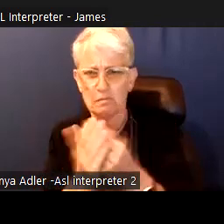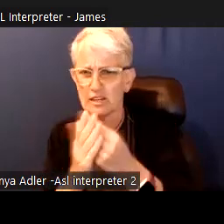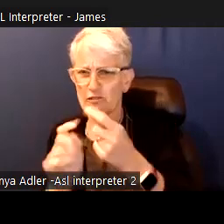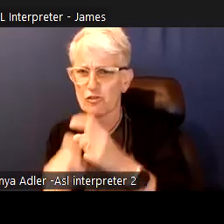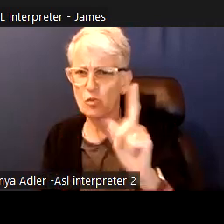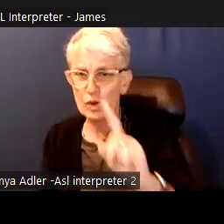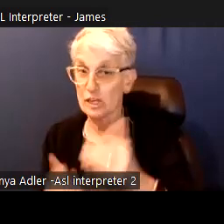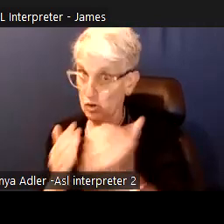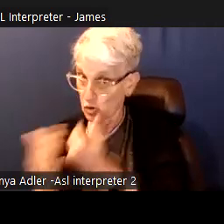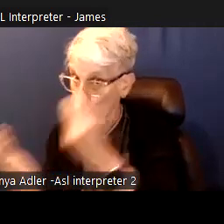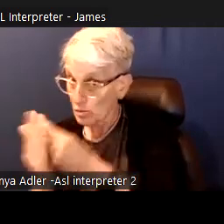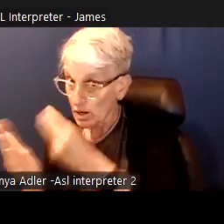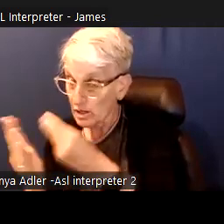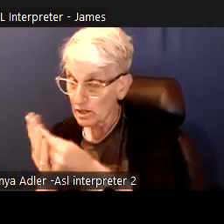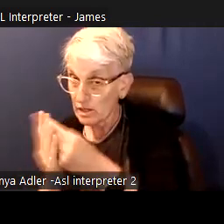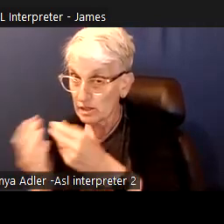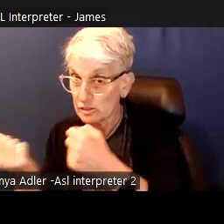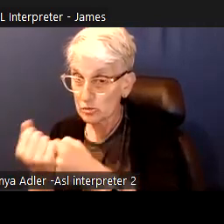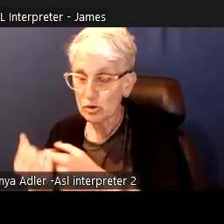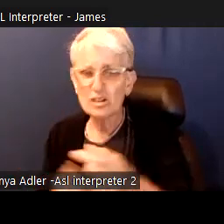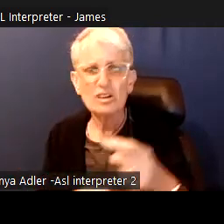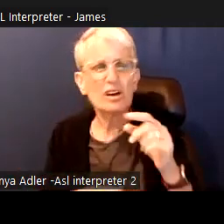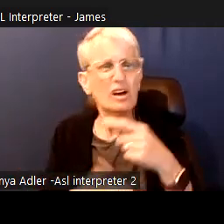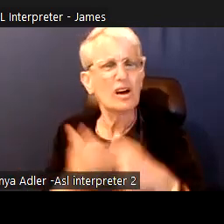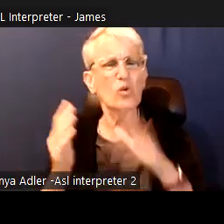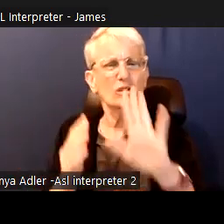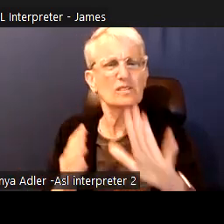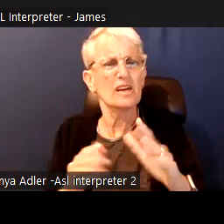Elections particularly municipal elections are especially important for us as social planning Toronto.